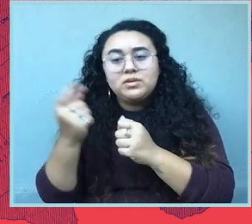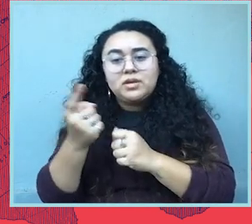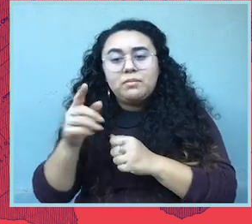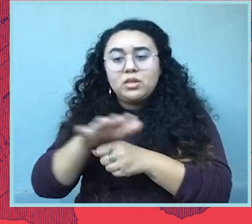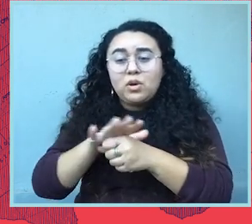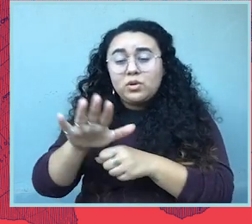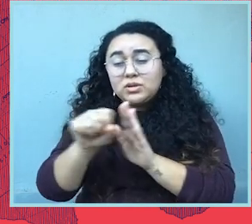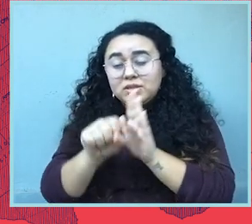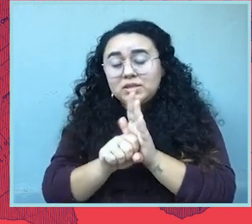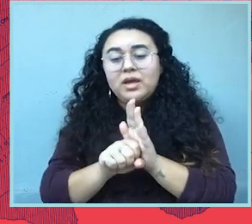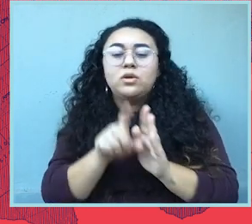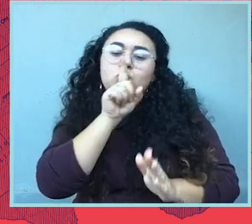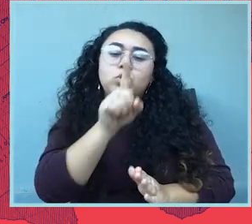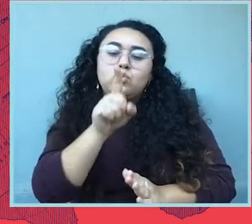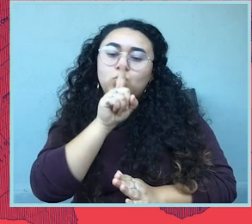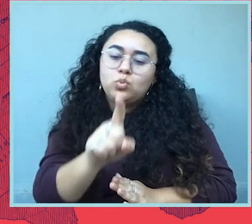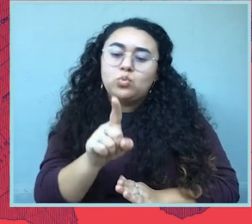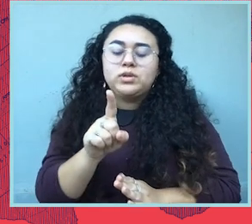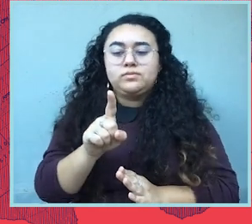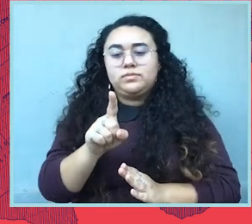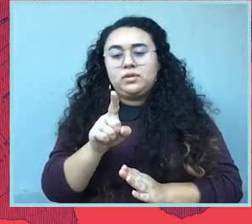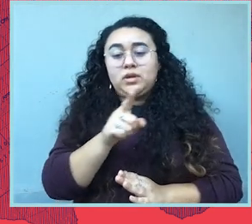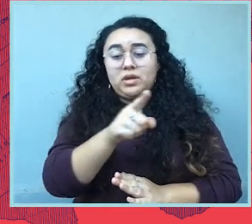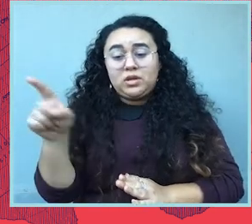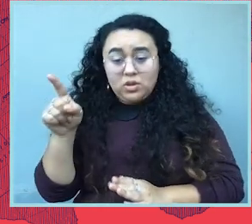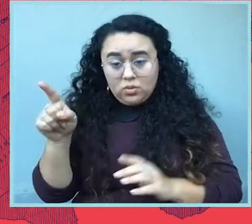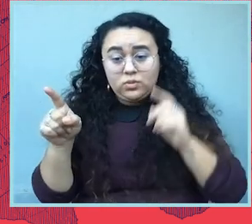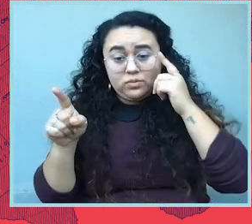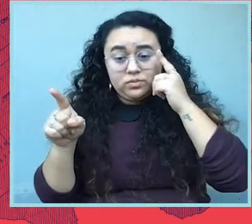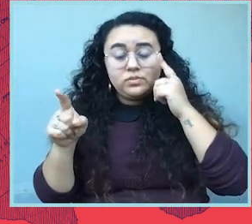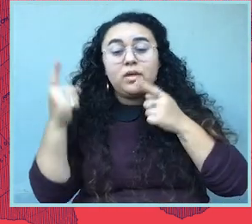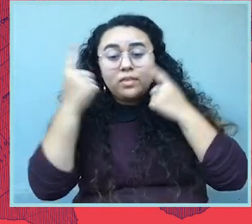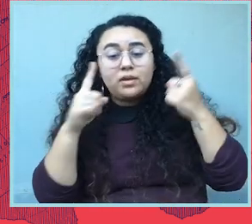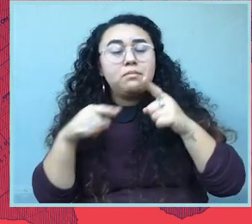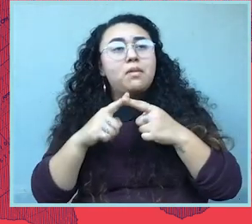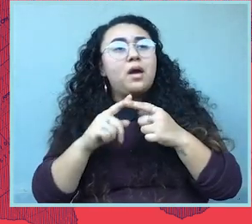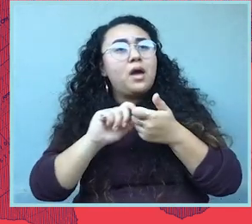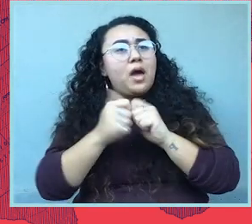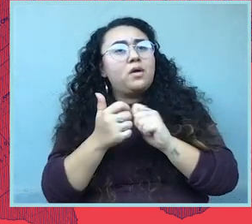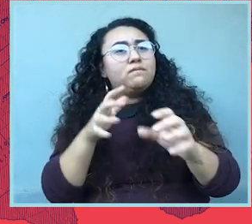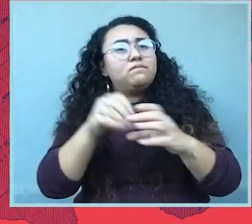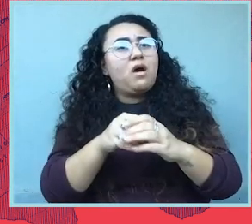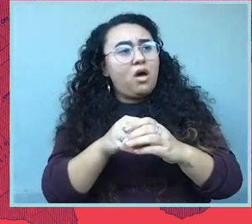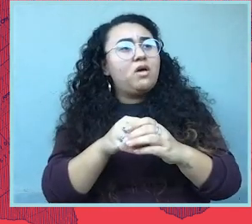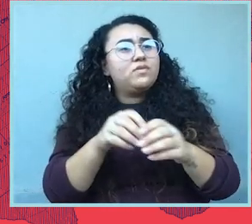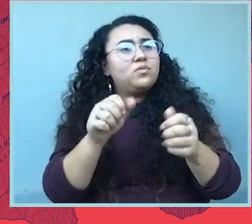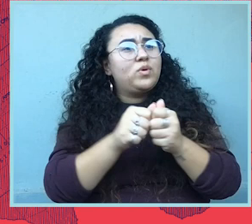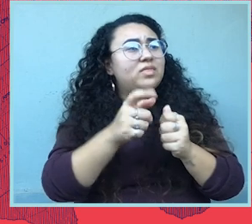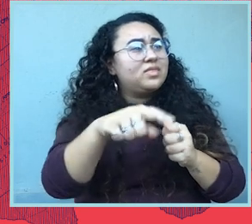with the local affiliate in your state, and really when you're thinking about engaging